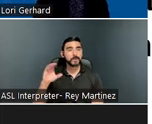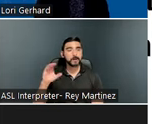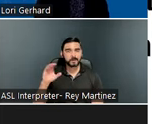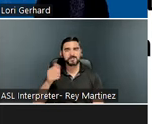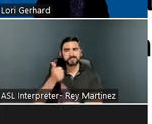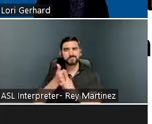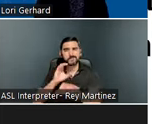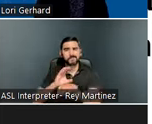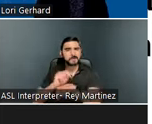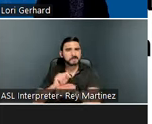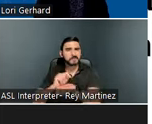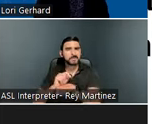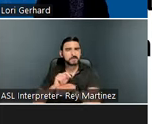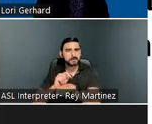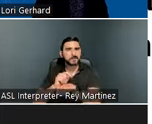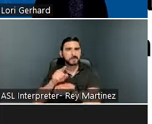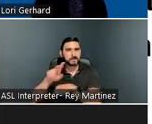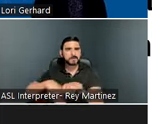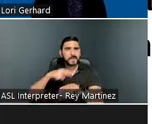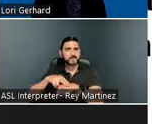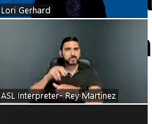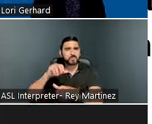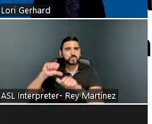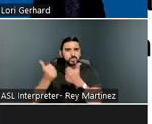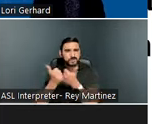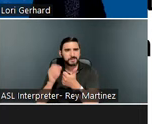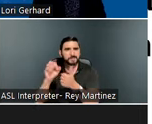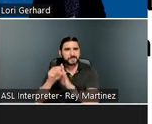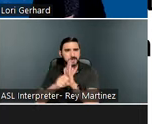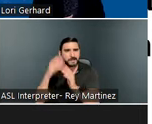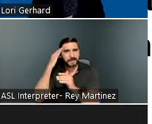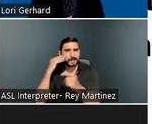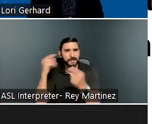State Head Injury Administrators. And our last presenter will be Ms. Mikalia Gray,